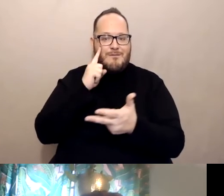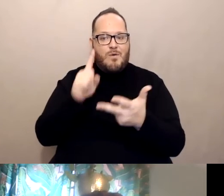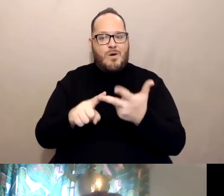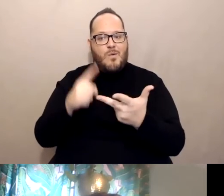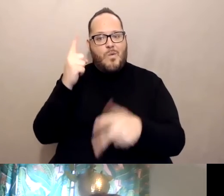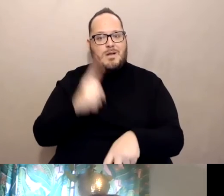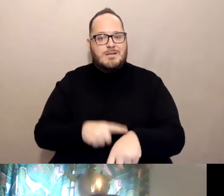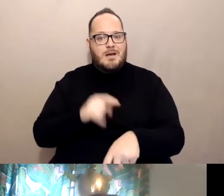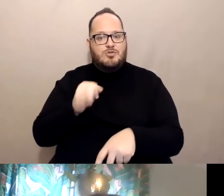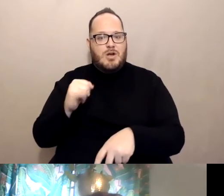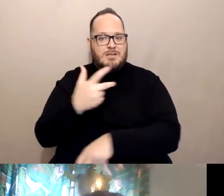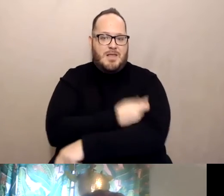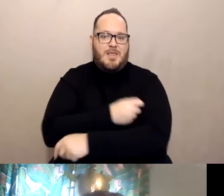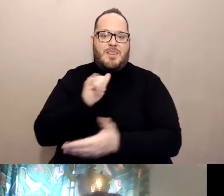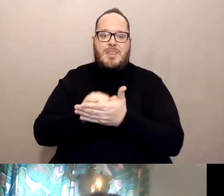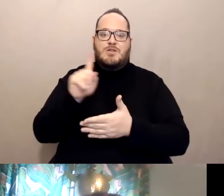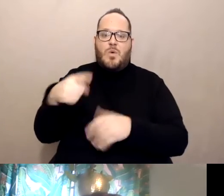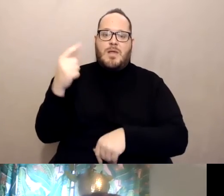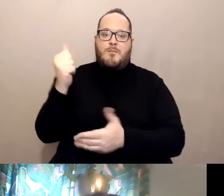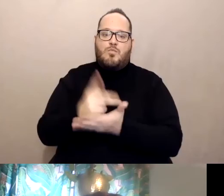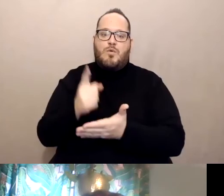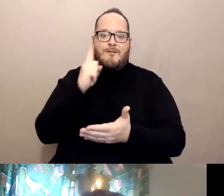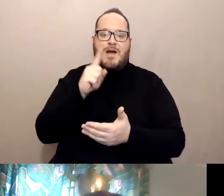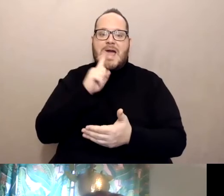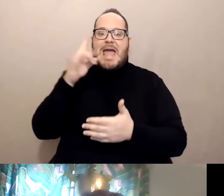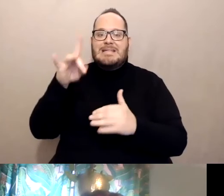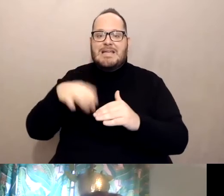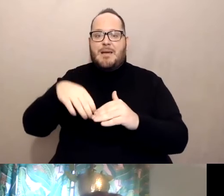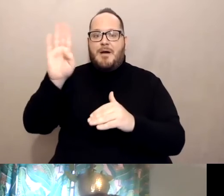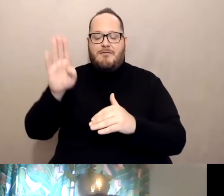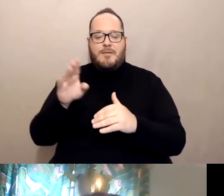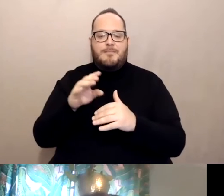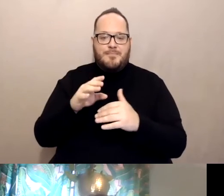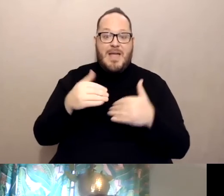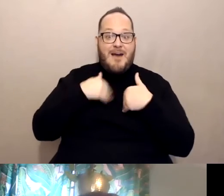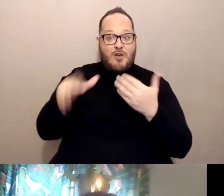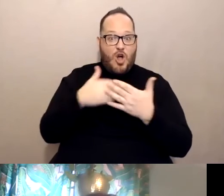which is only approved for 18 and adults. So having all of that information prepared beforehand can help you.